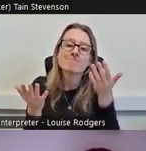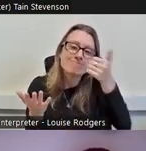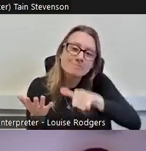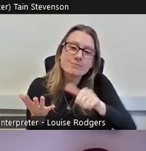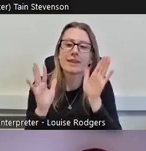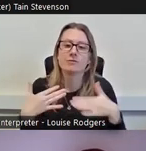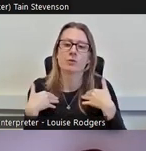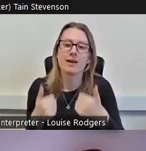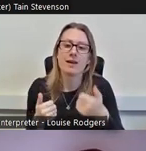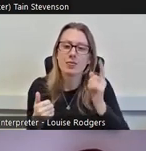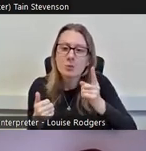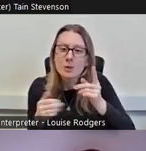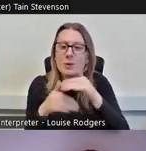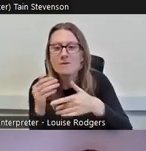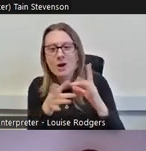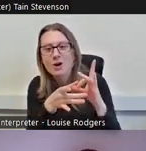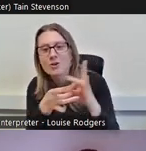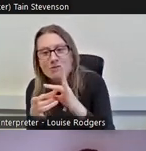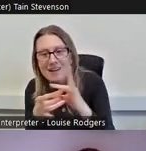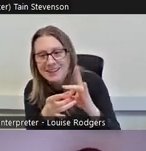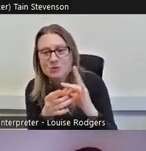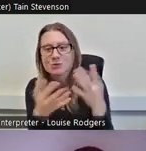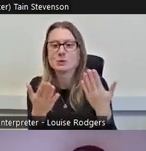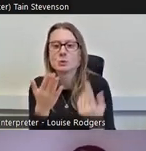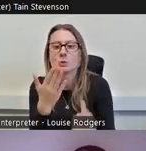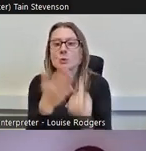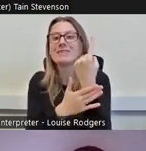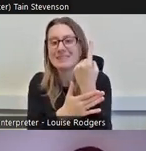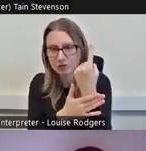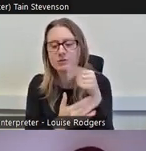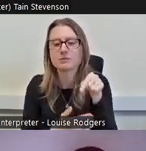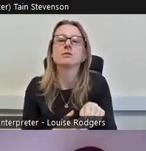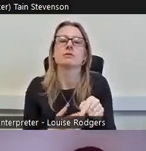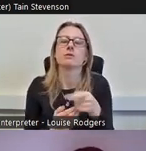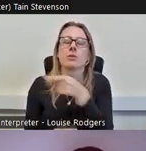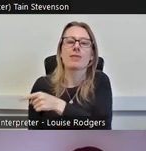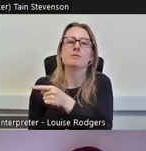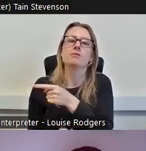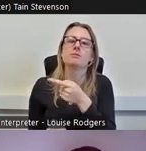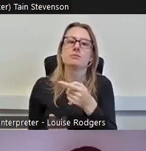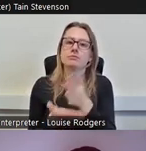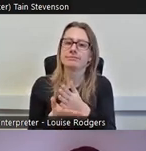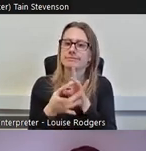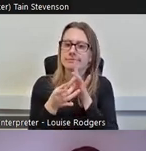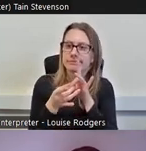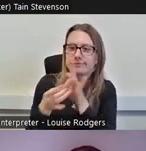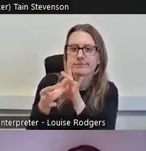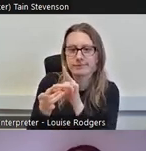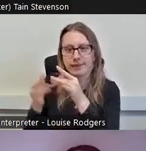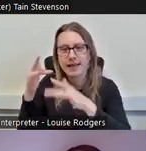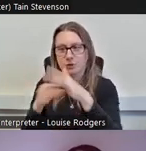correlation and causation, so does engaging with the historic environment encourage volunteering